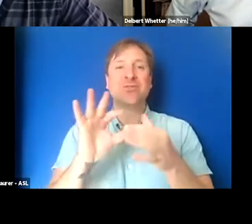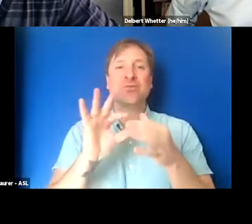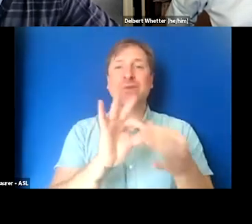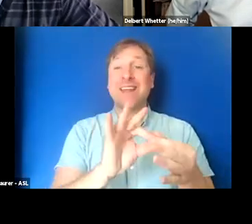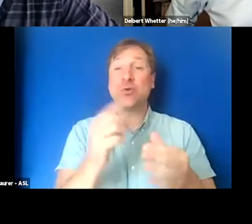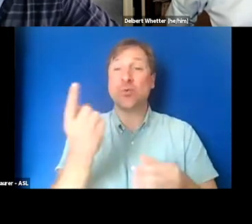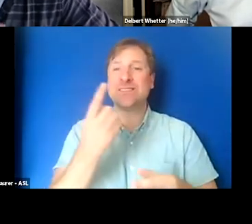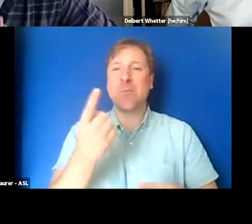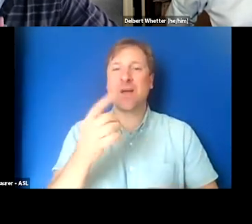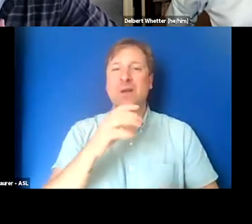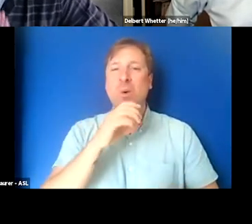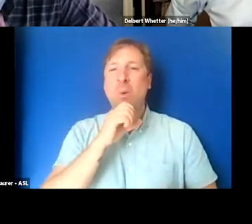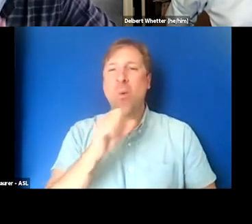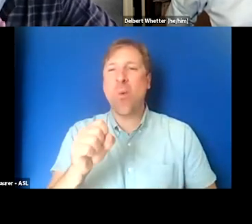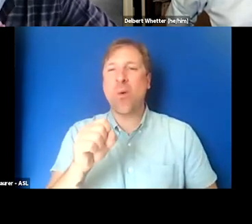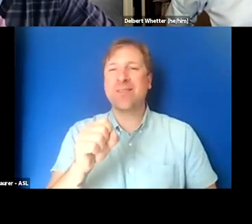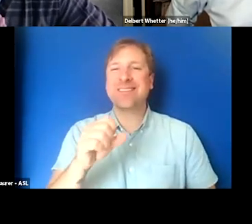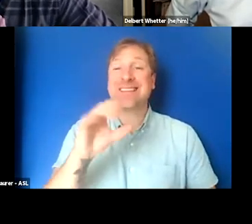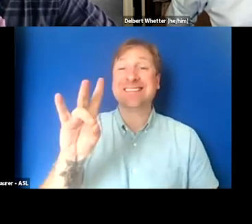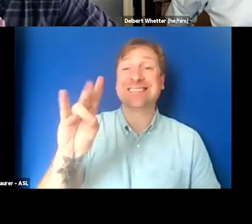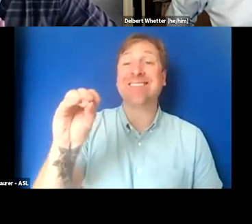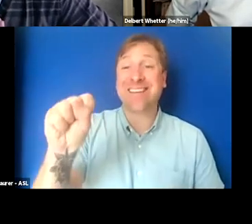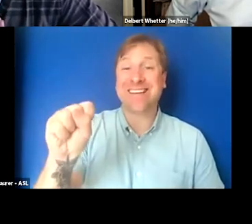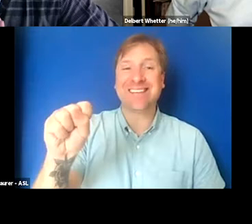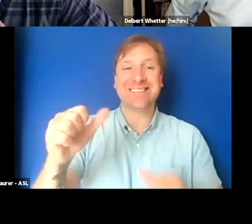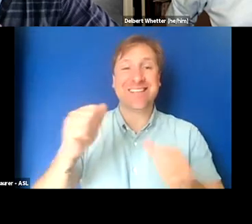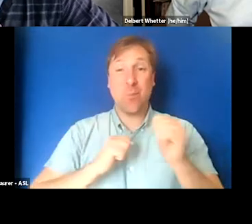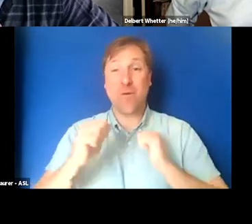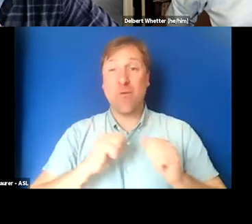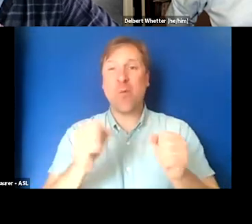at the age of, in his late 70s, is performing with an orchestra